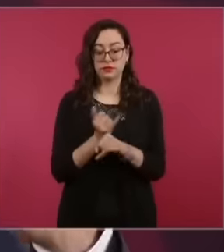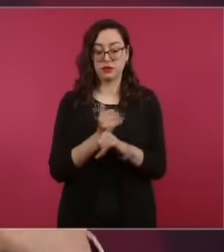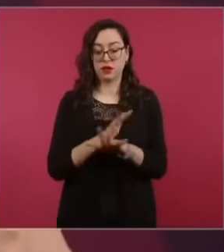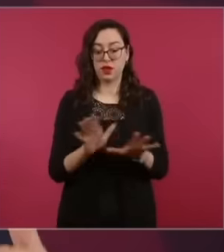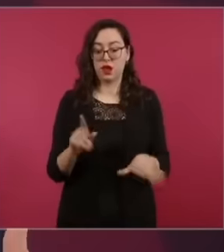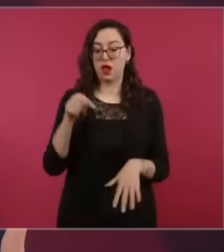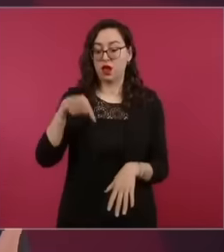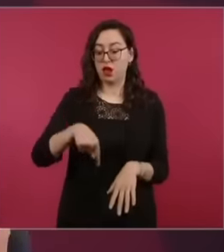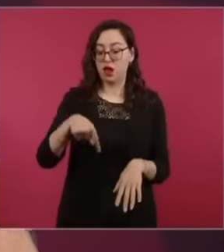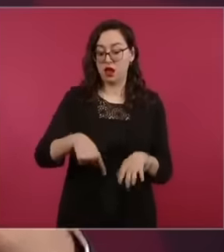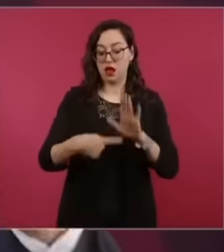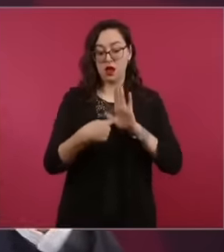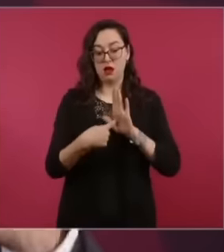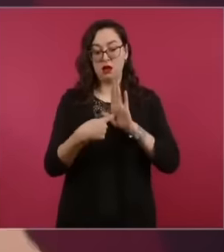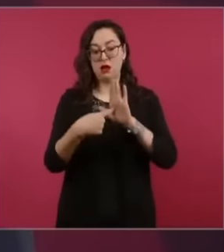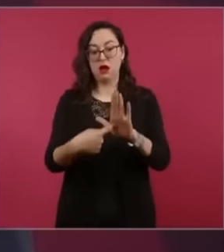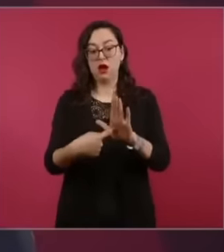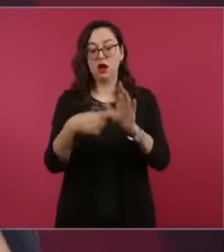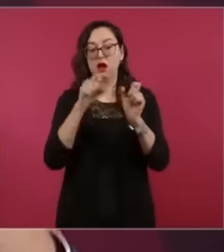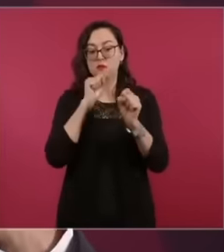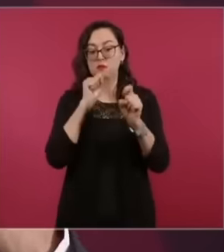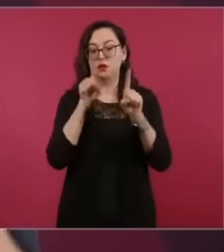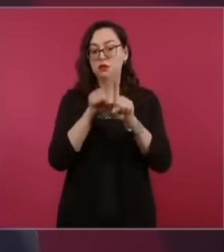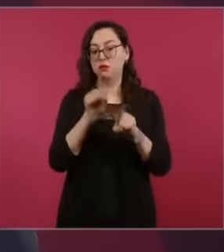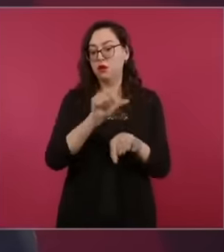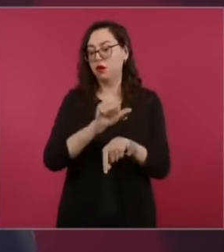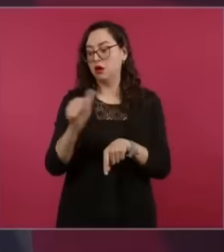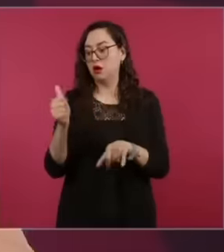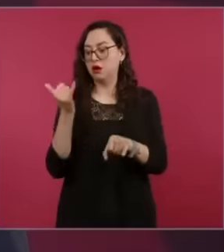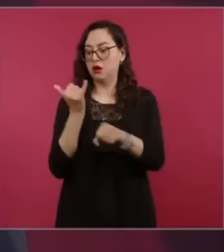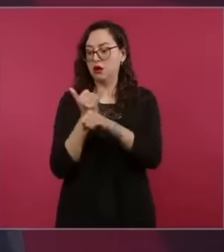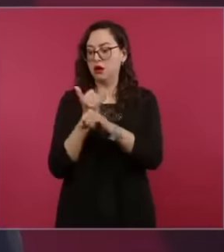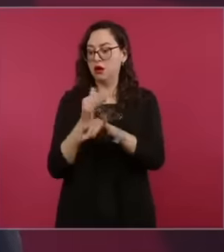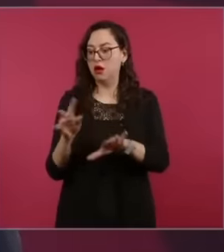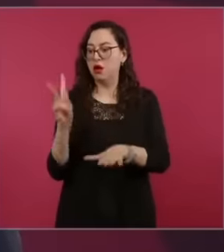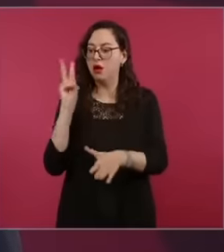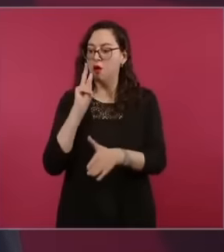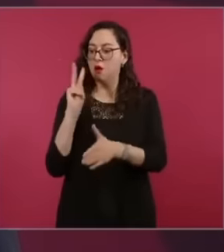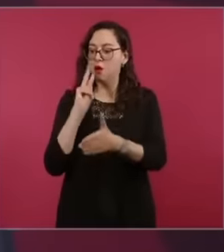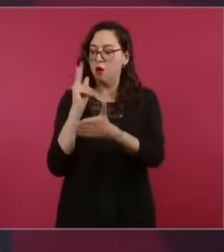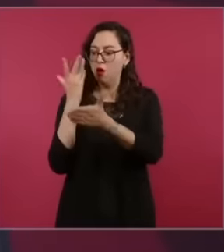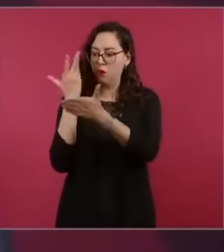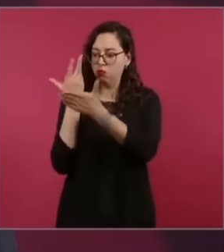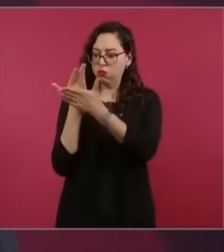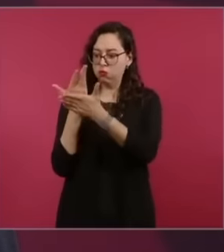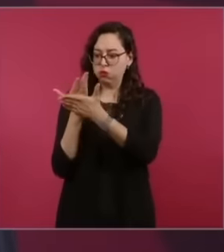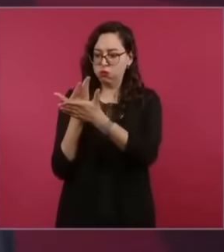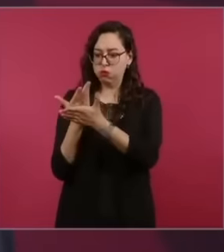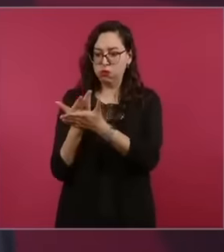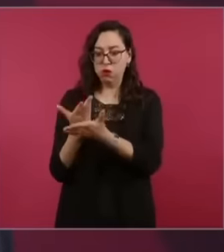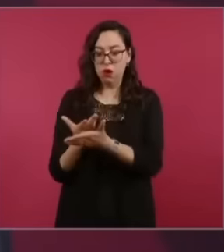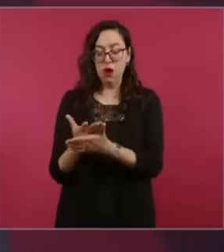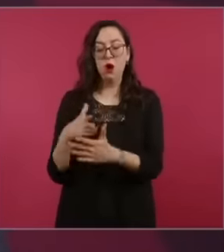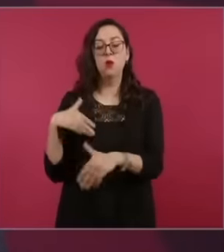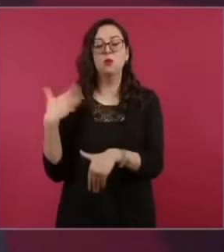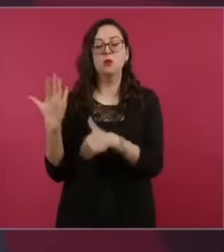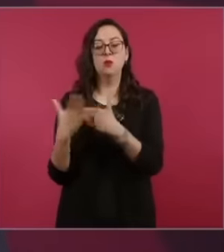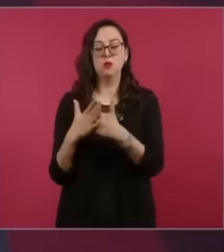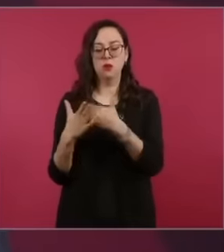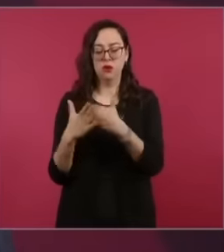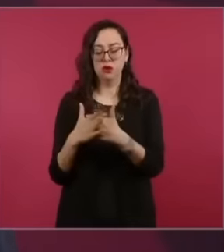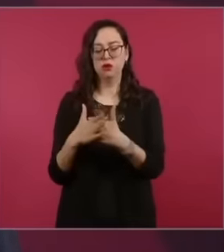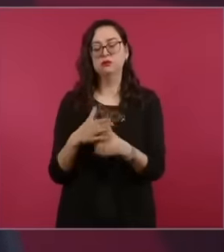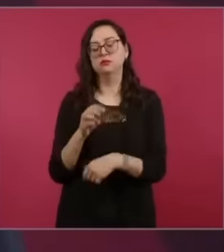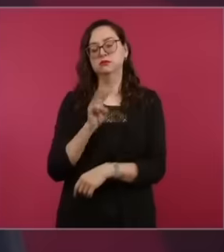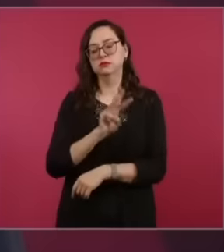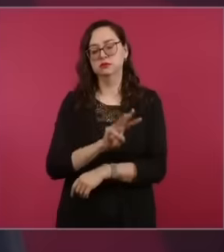relevant information that proves or accredits what has been stated will be uploaded to the portal of the Federal Government